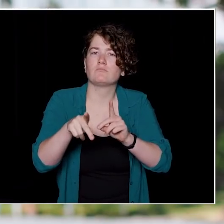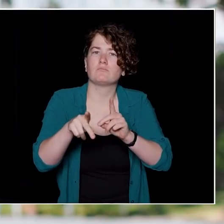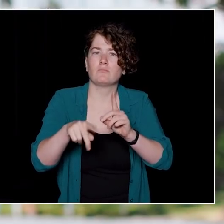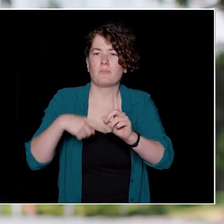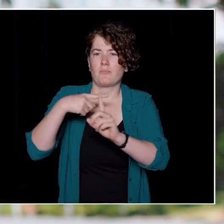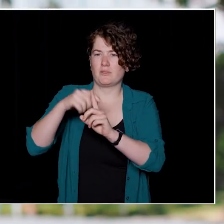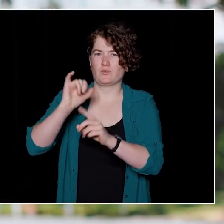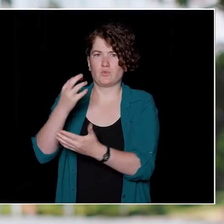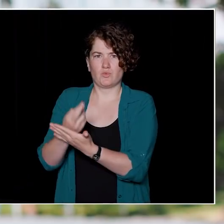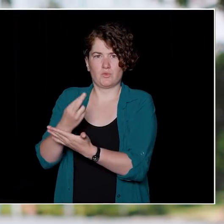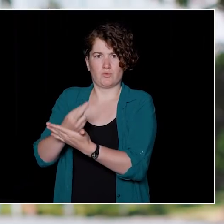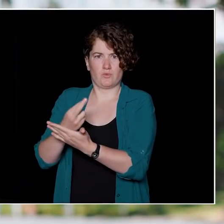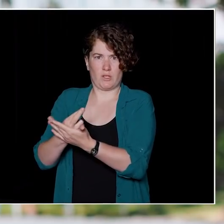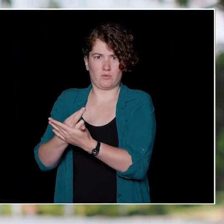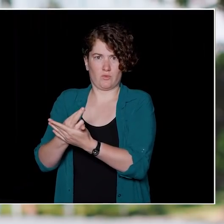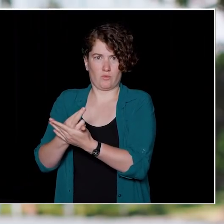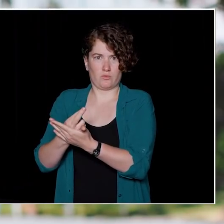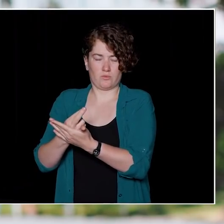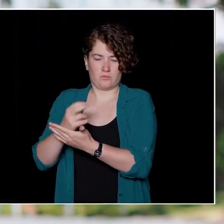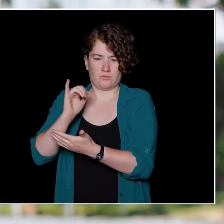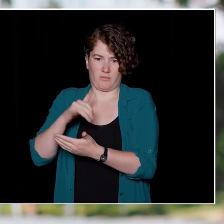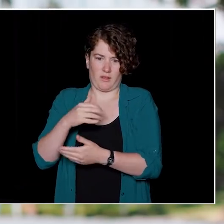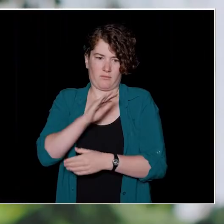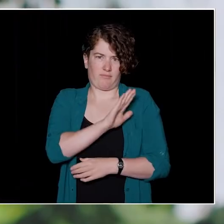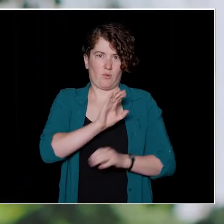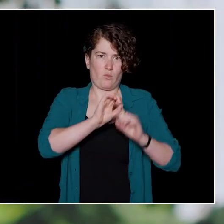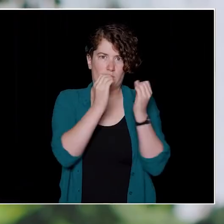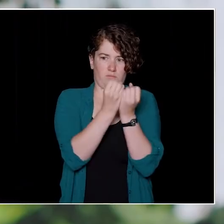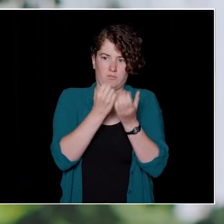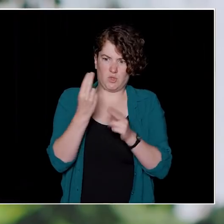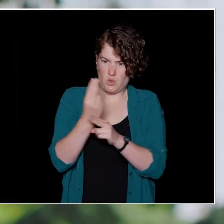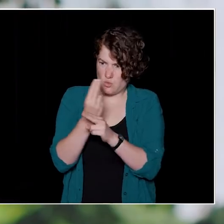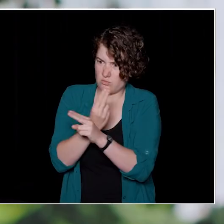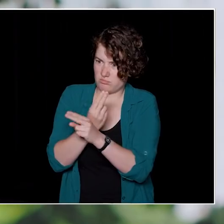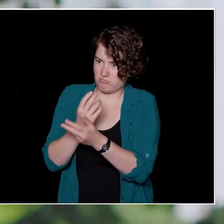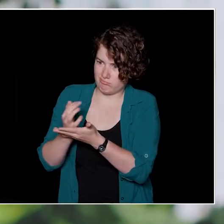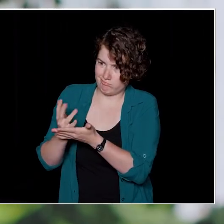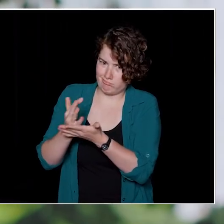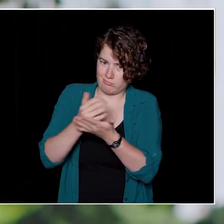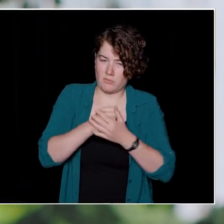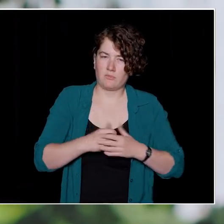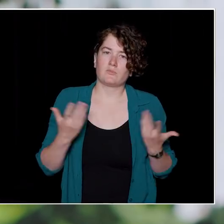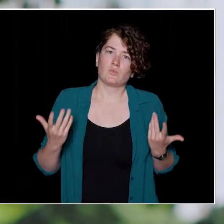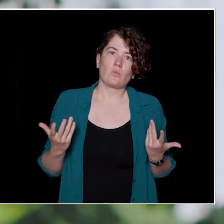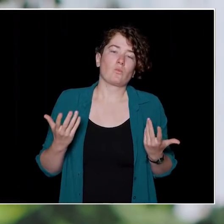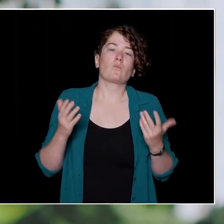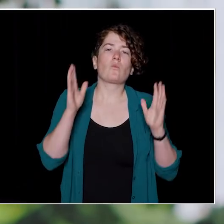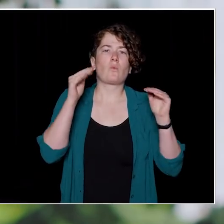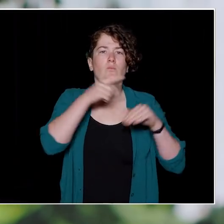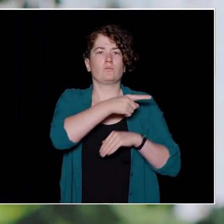in all of the resources that their organizations touch. And I hope that the students will